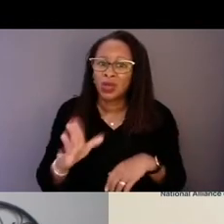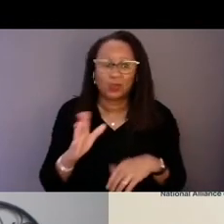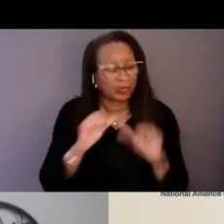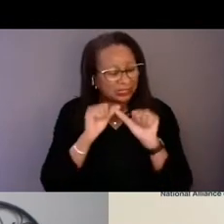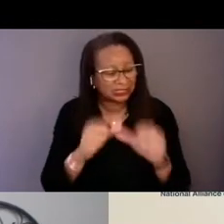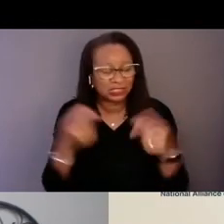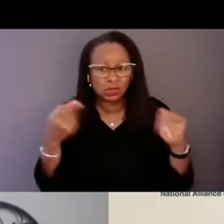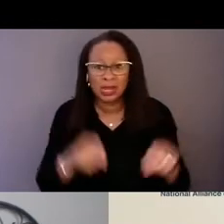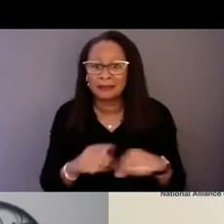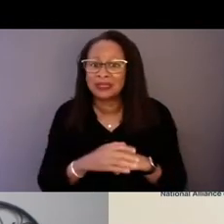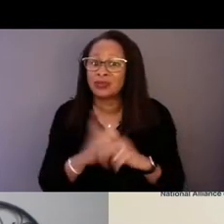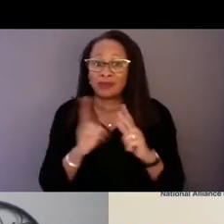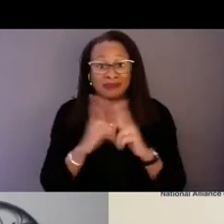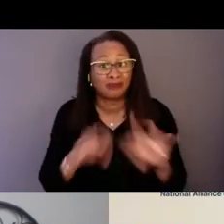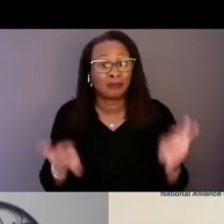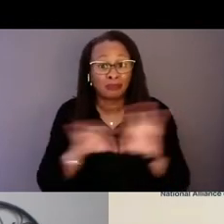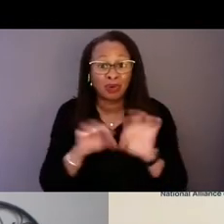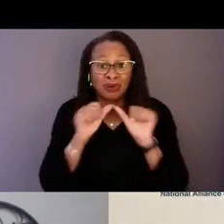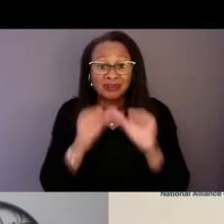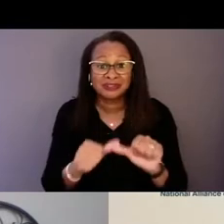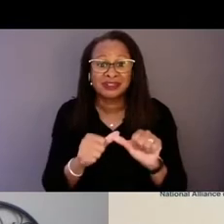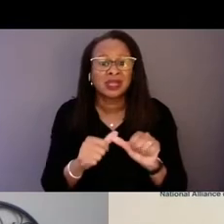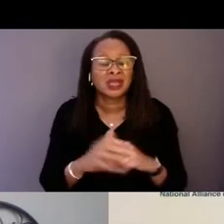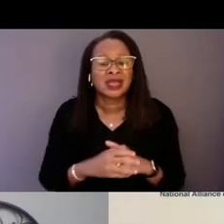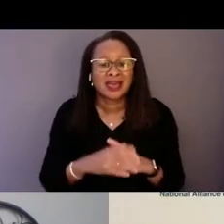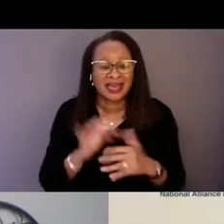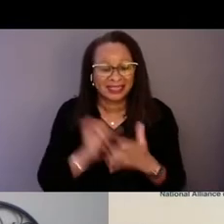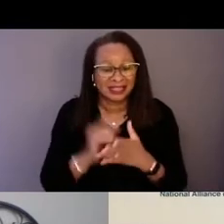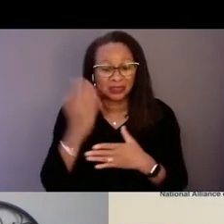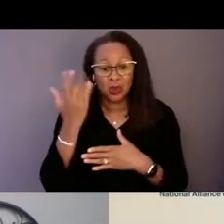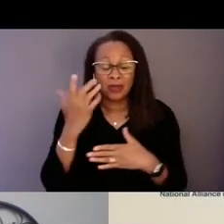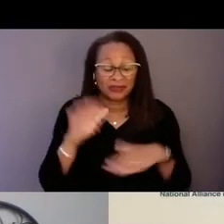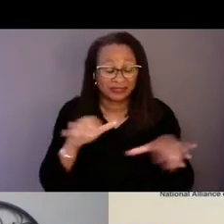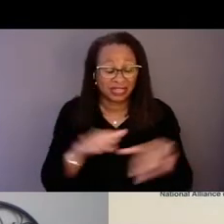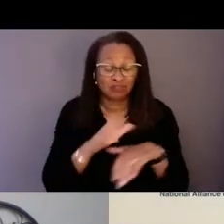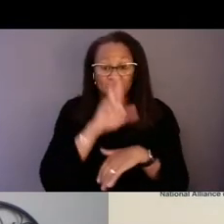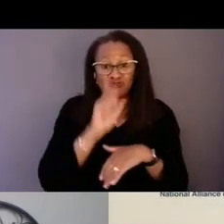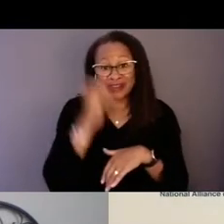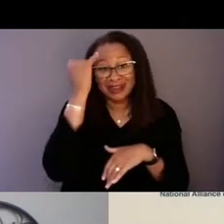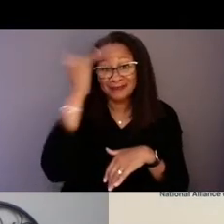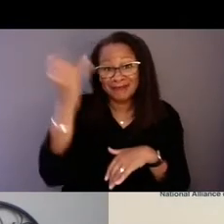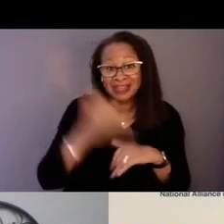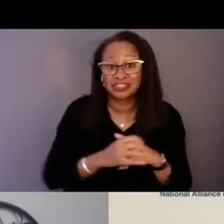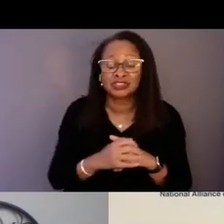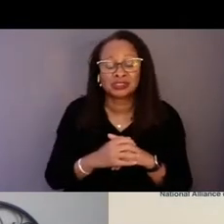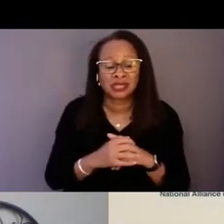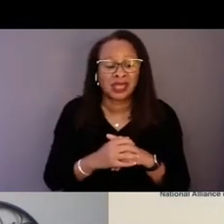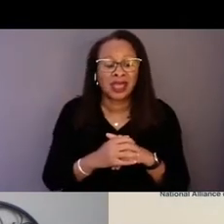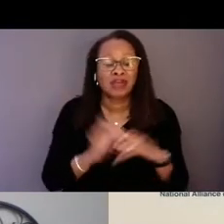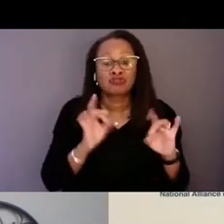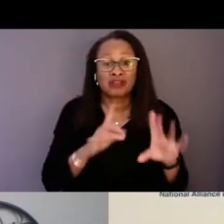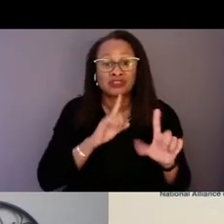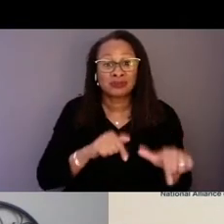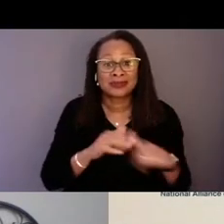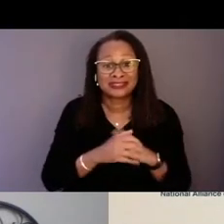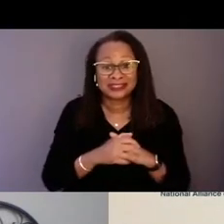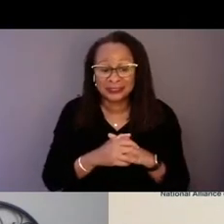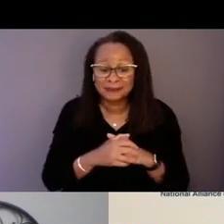That's why we've done Reimagine Crisis Response, a week of action at NAMI, and had about 41 partners participate in it,